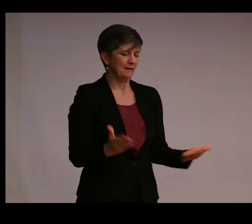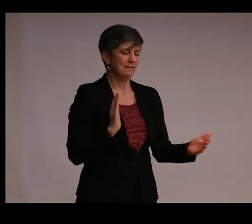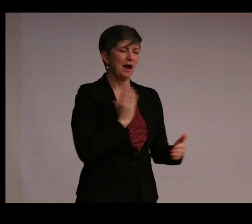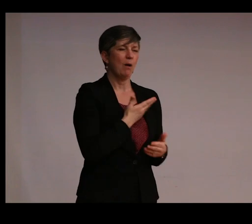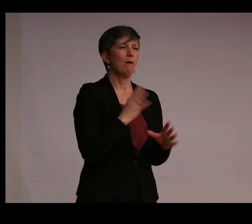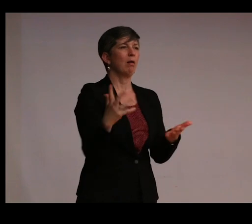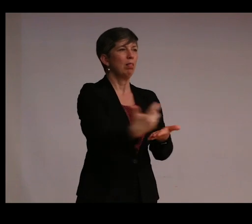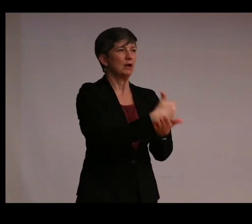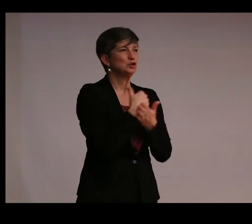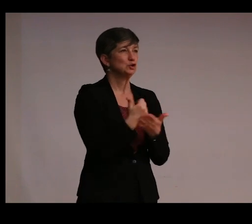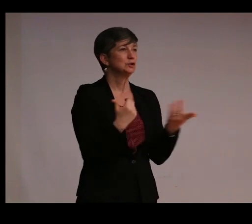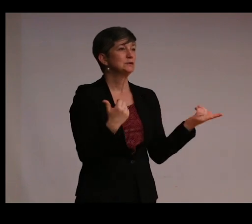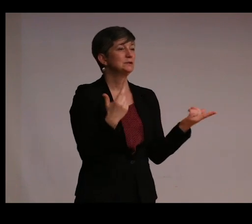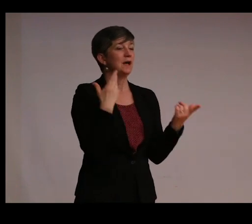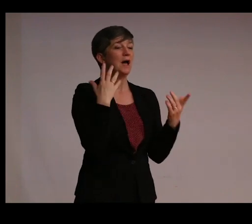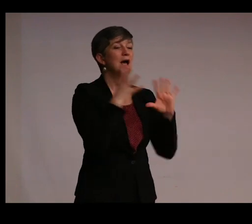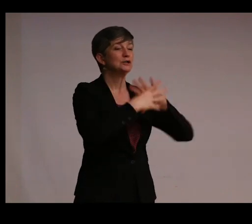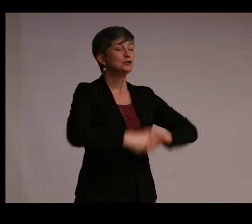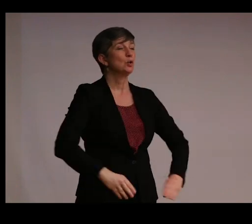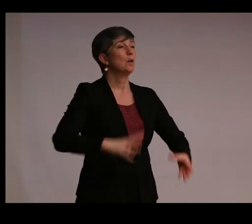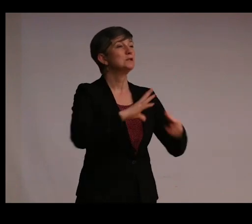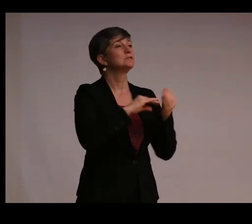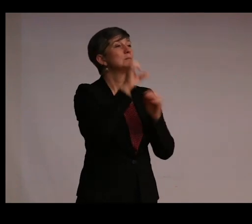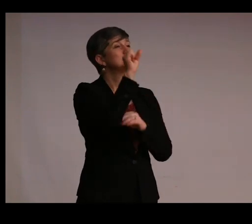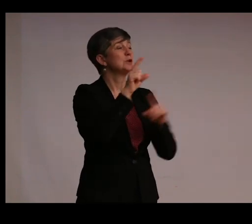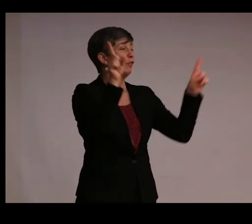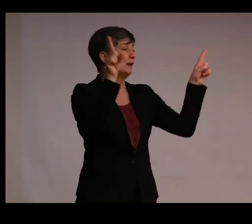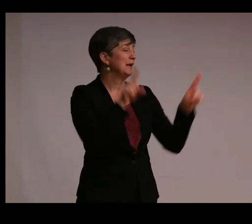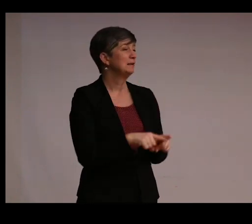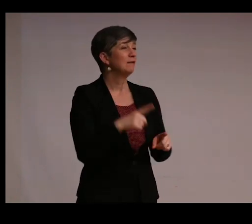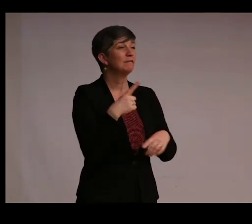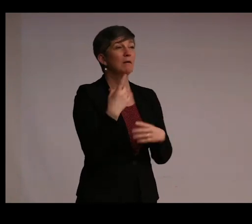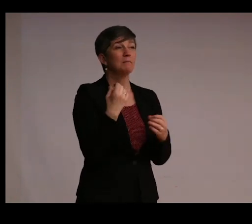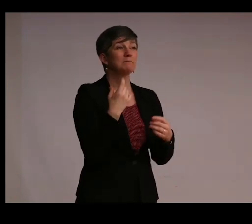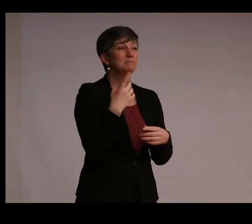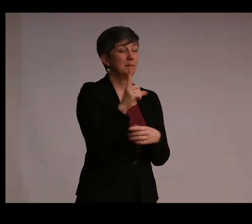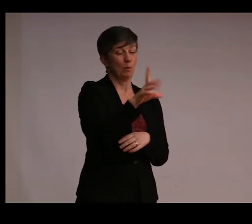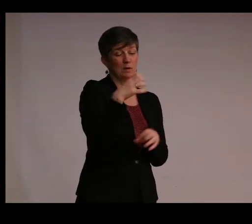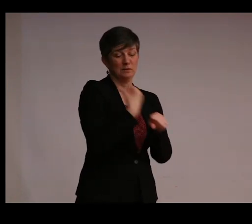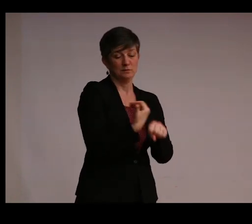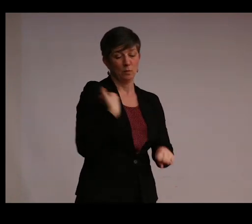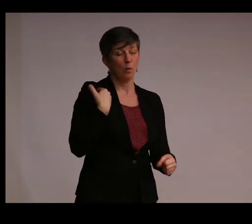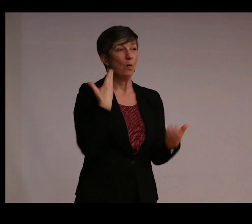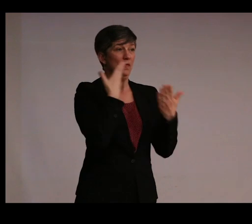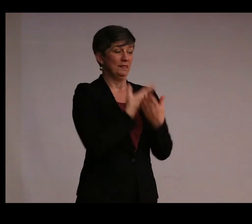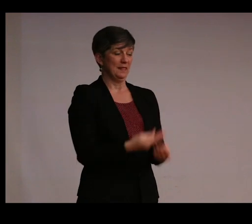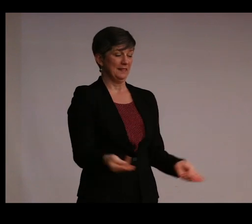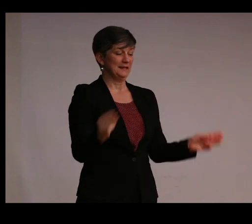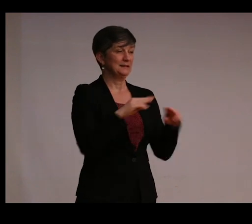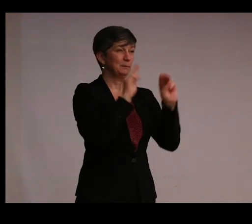Because as these stories from southern India from nearly a century ago show us, the things and museums are not just things.